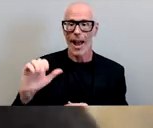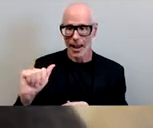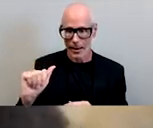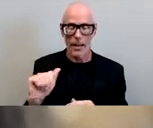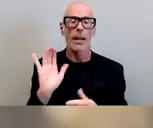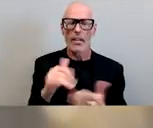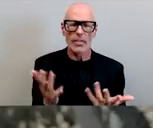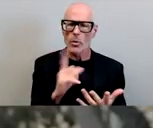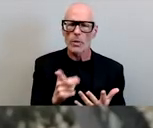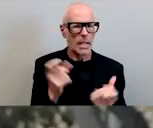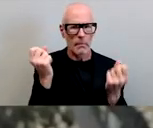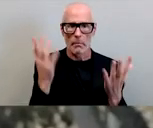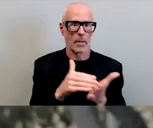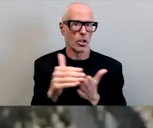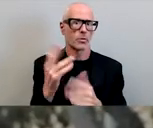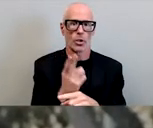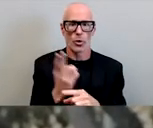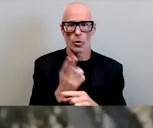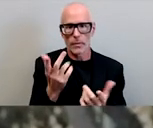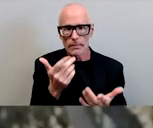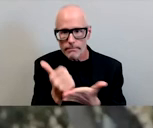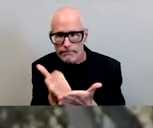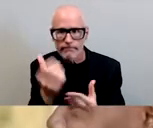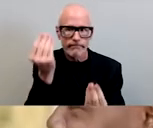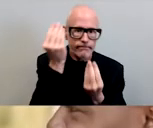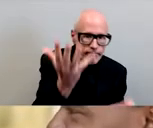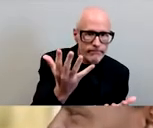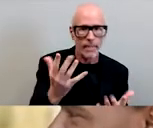of college students will offer useful insights into the realities and complexities of race in